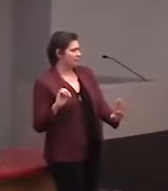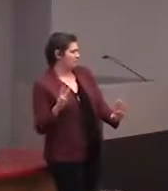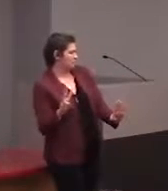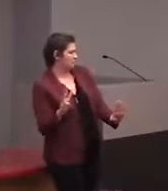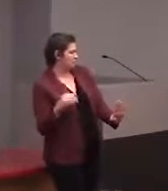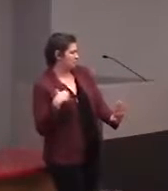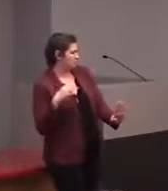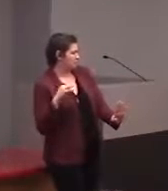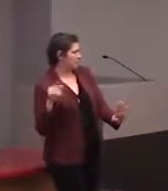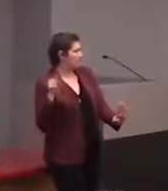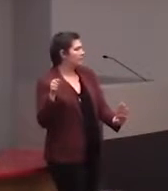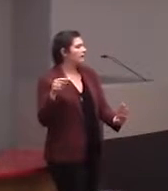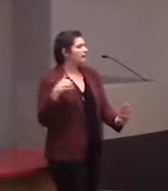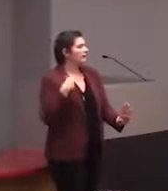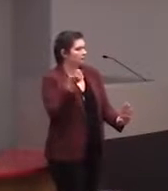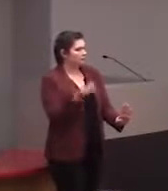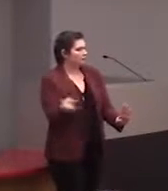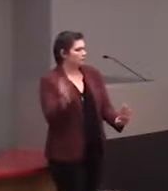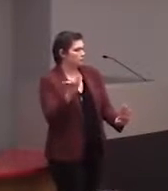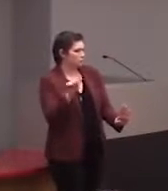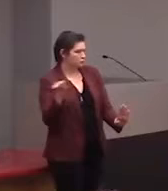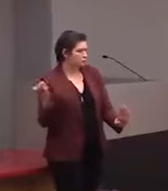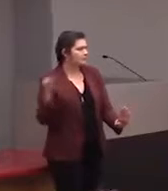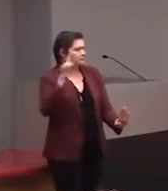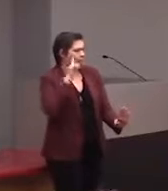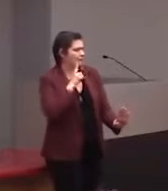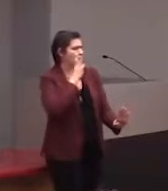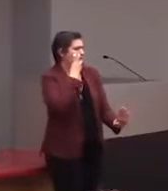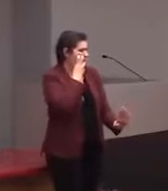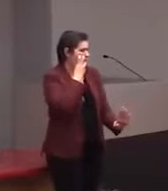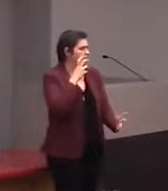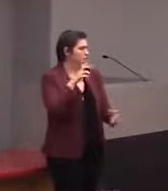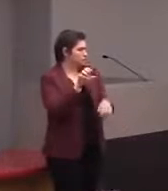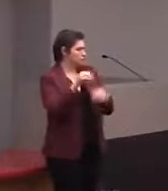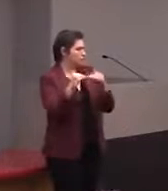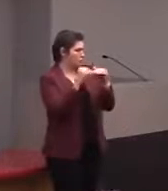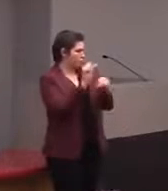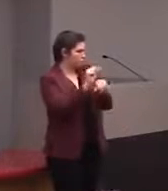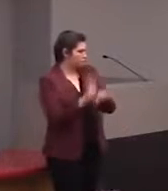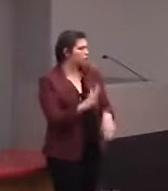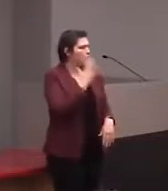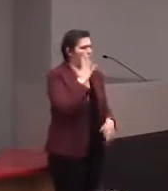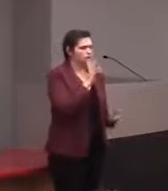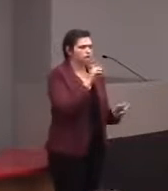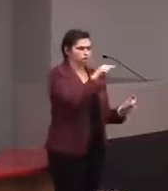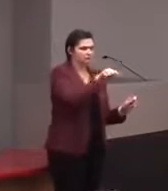has quite a few deaf-blind colleagues and people he knows from the deaf-blind community,